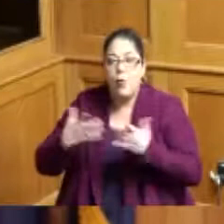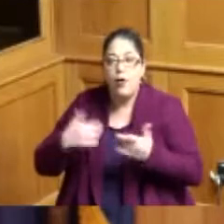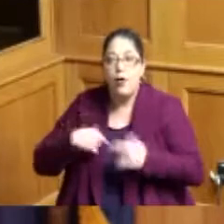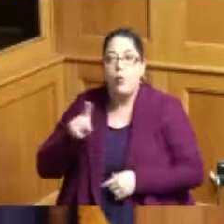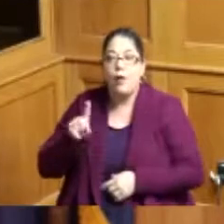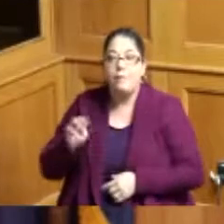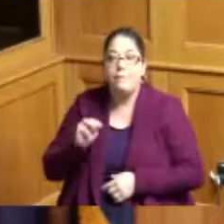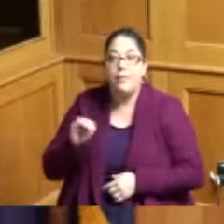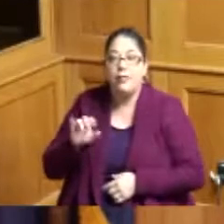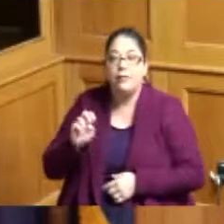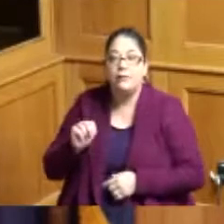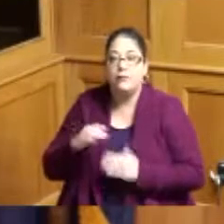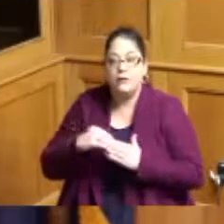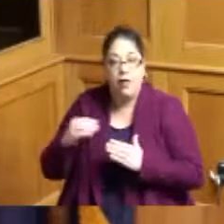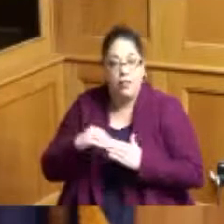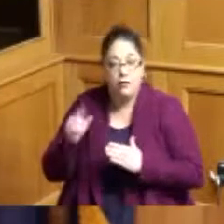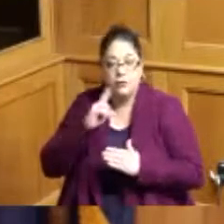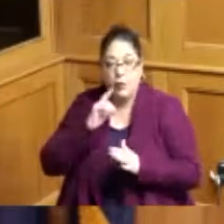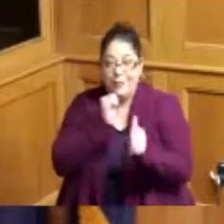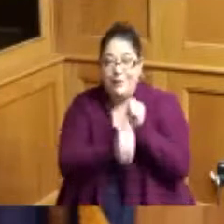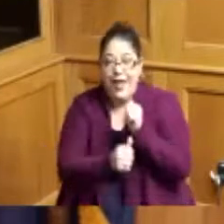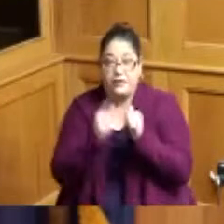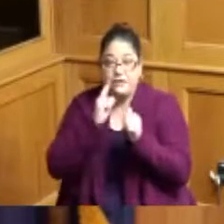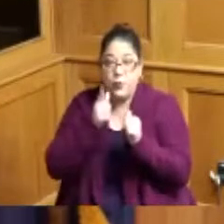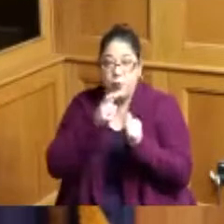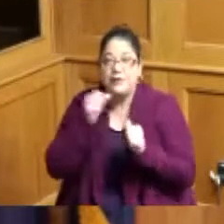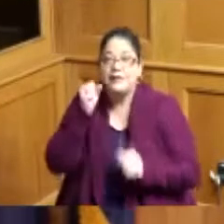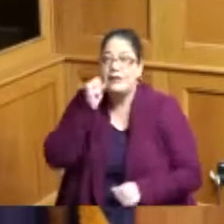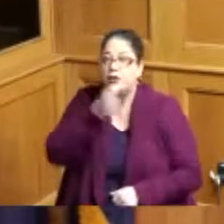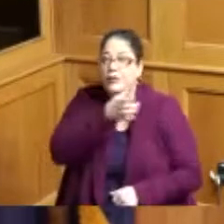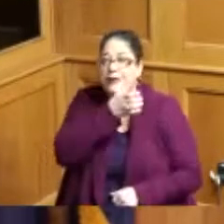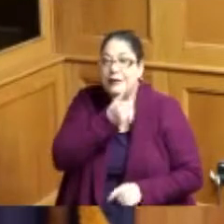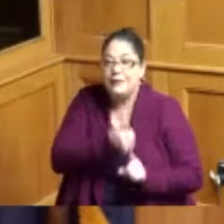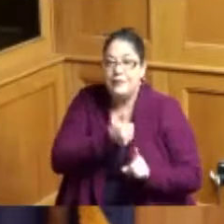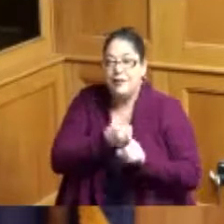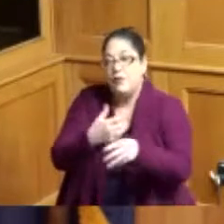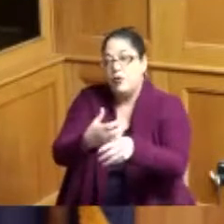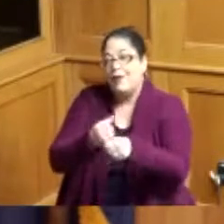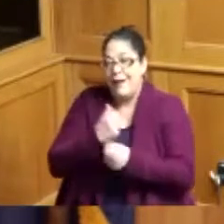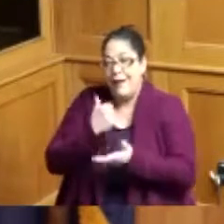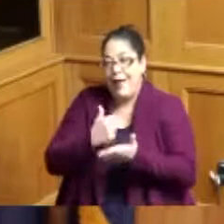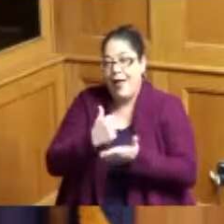budget and was passed for senior citizens to be able to get help with their furnaces